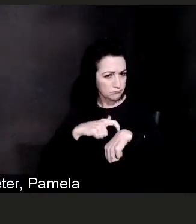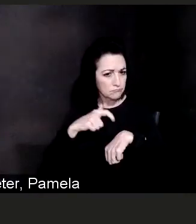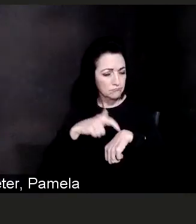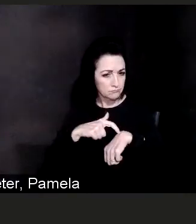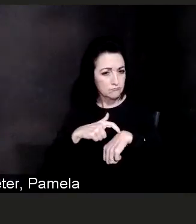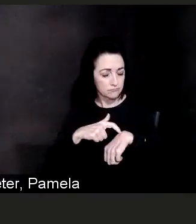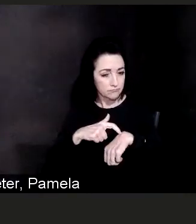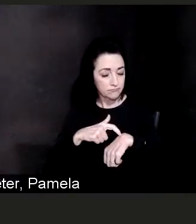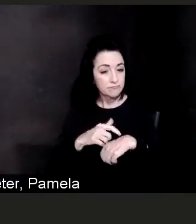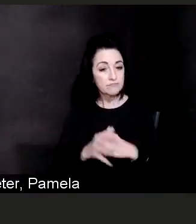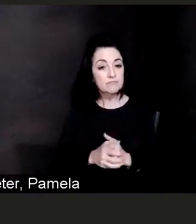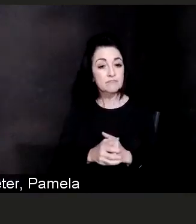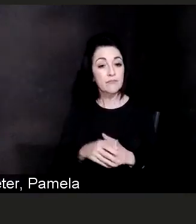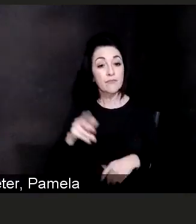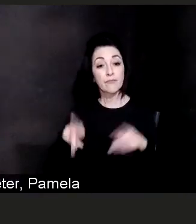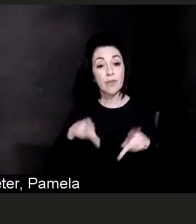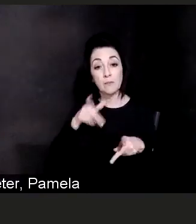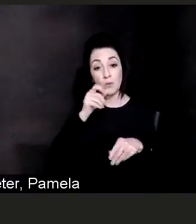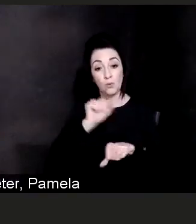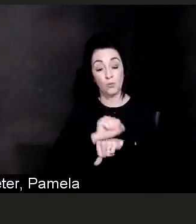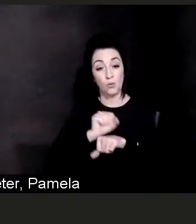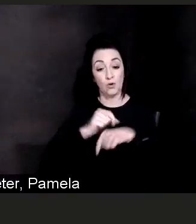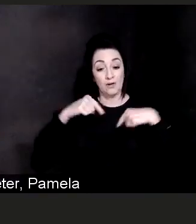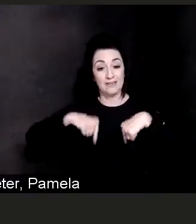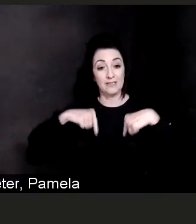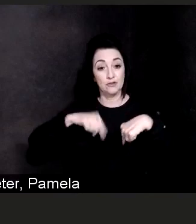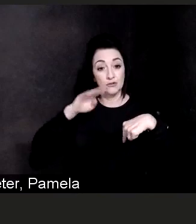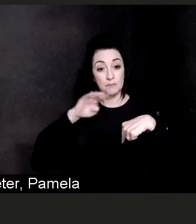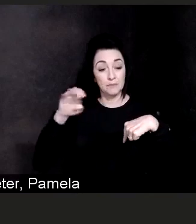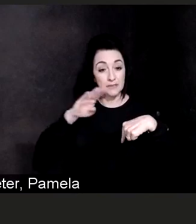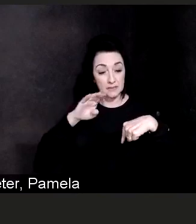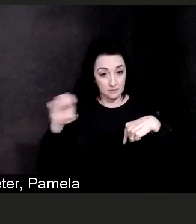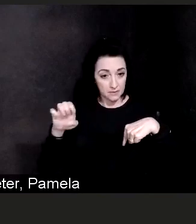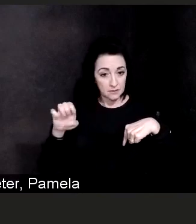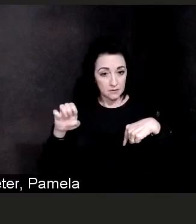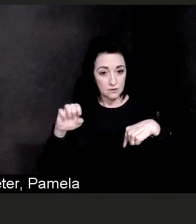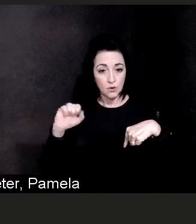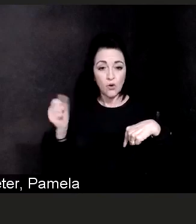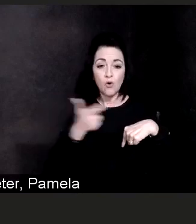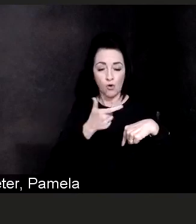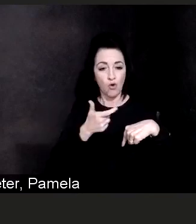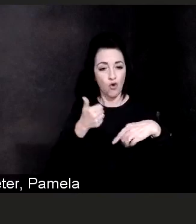at Beebe hospital, all fit underneath the state of Delaware's phase 1A,